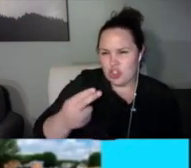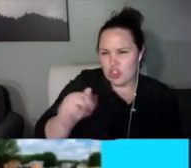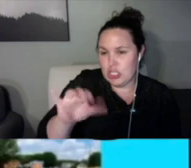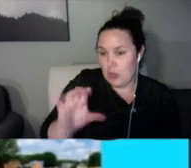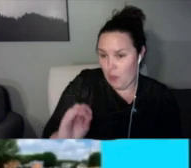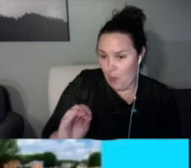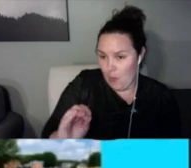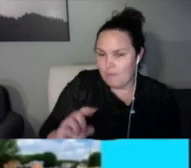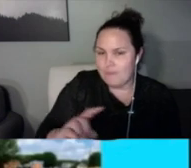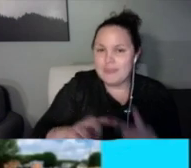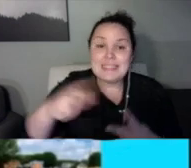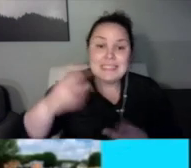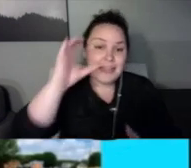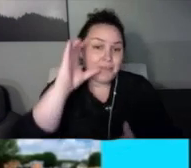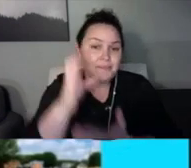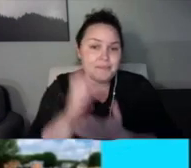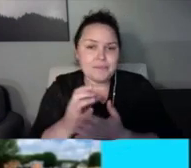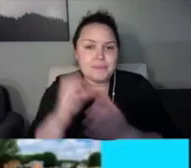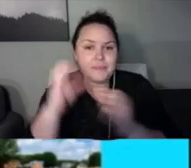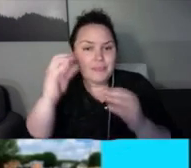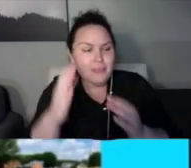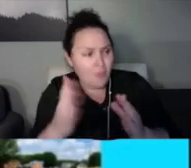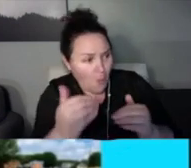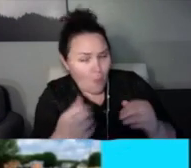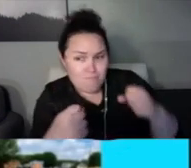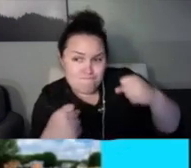The motor was so soft and just purred like a kitten.